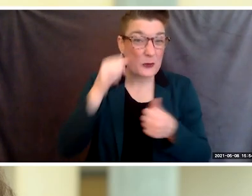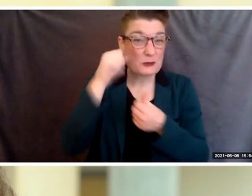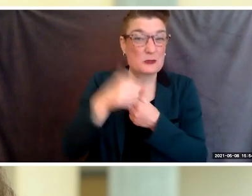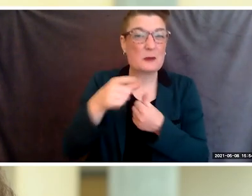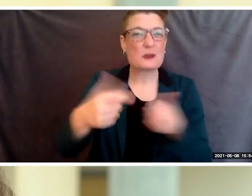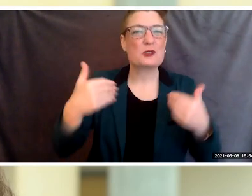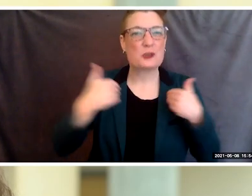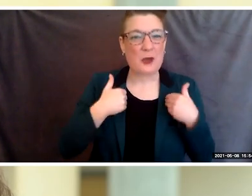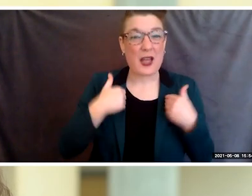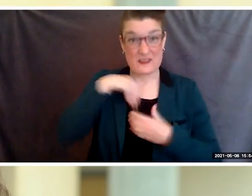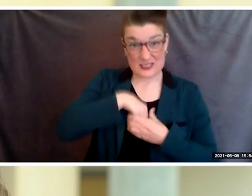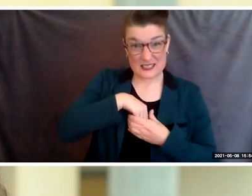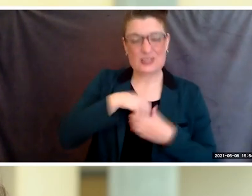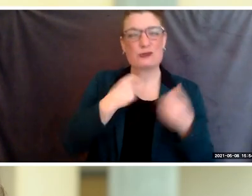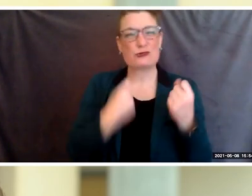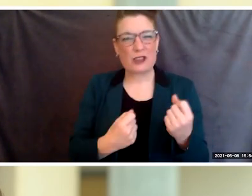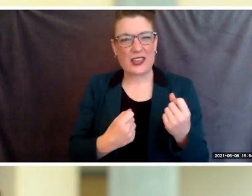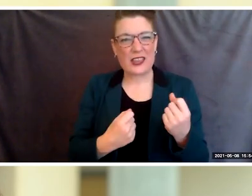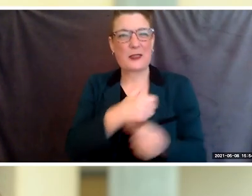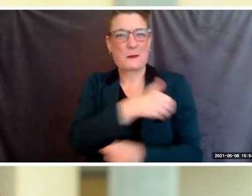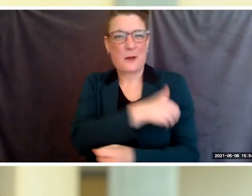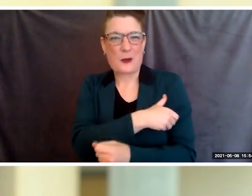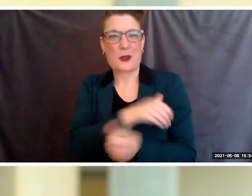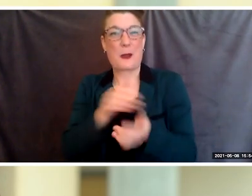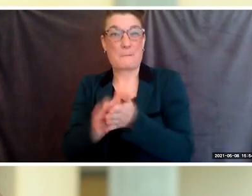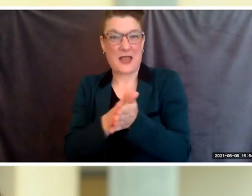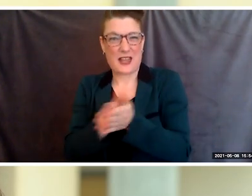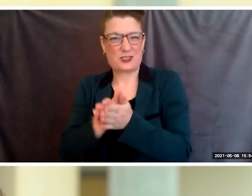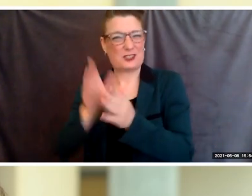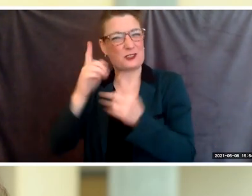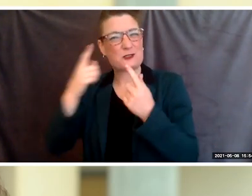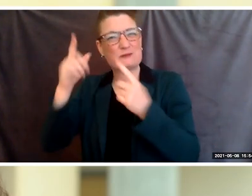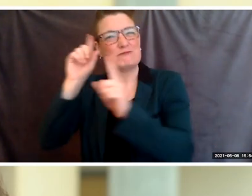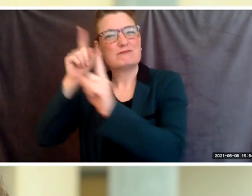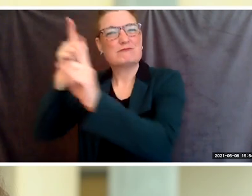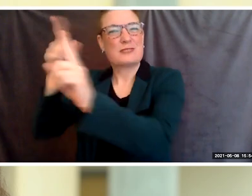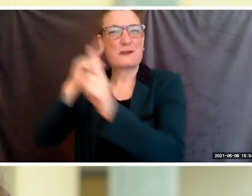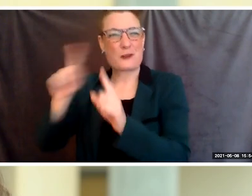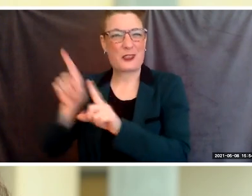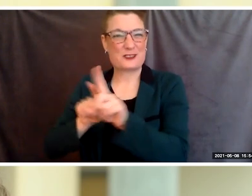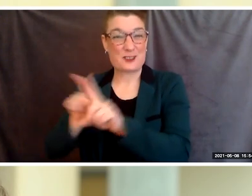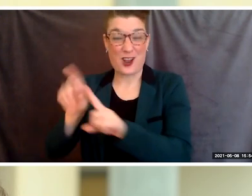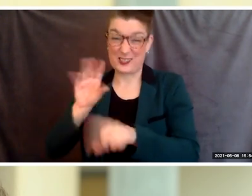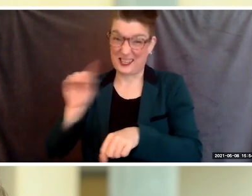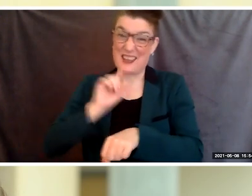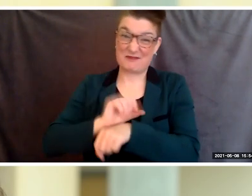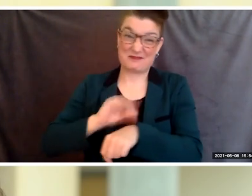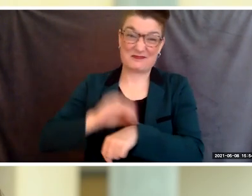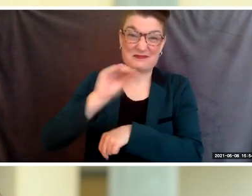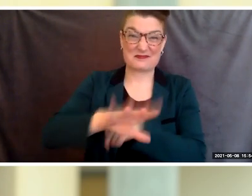"for the stars and change the world." May your next journey be filled with wonder.